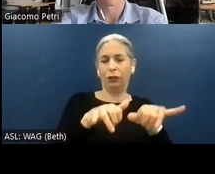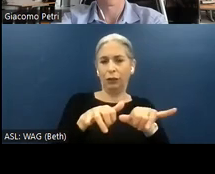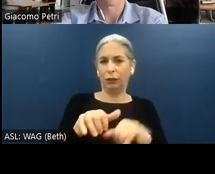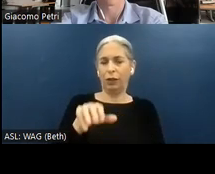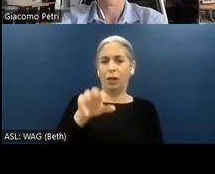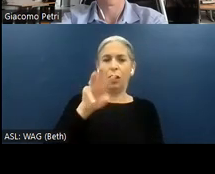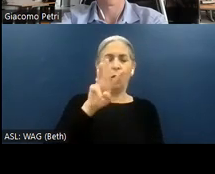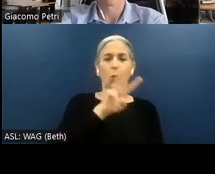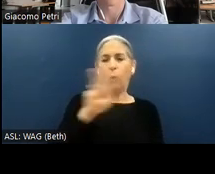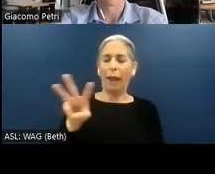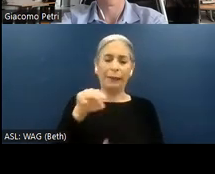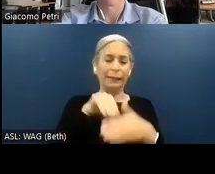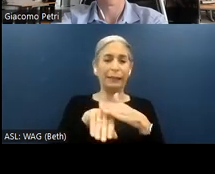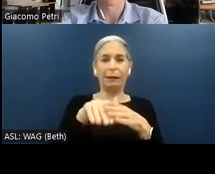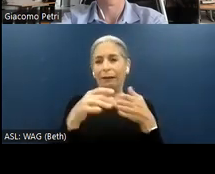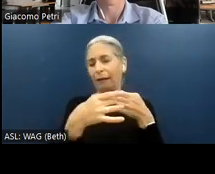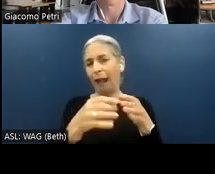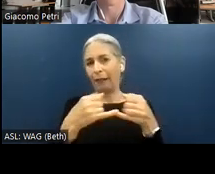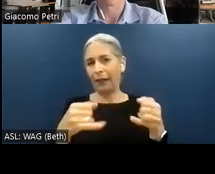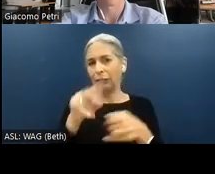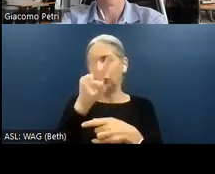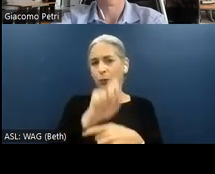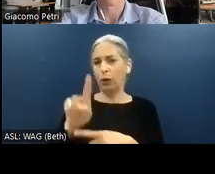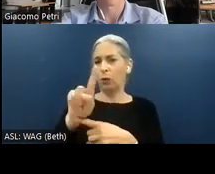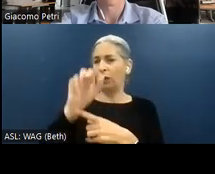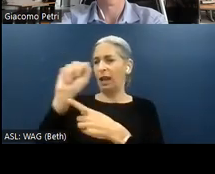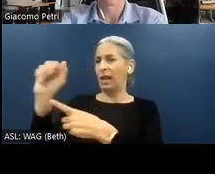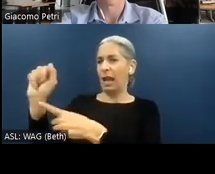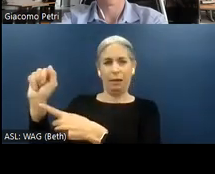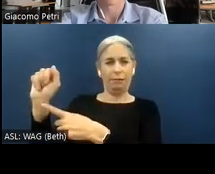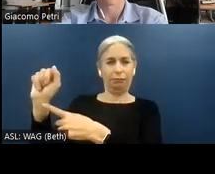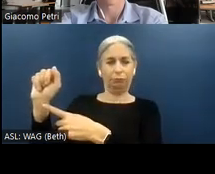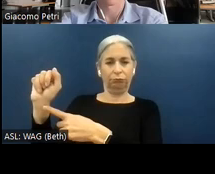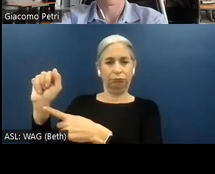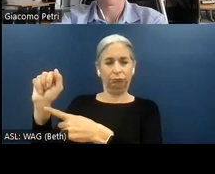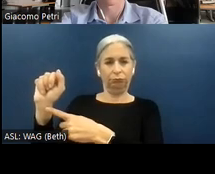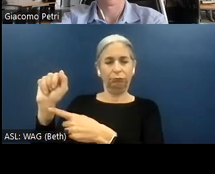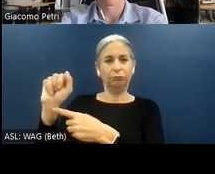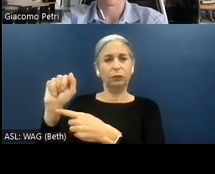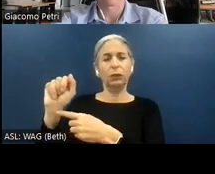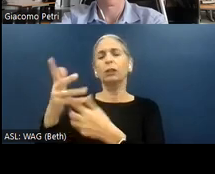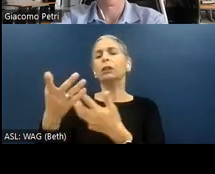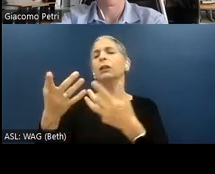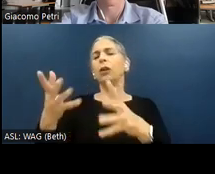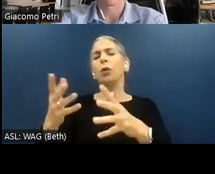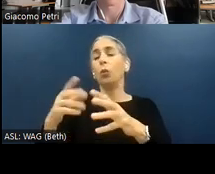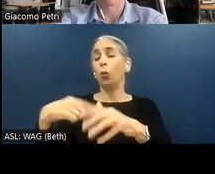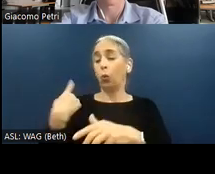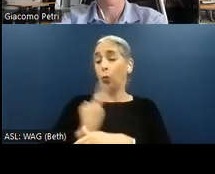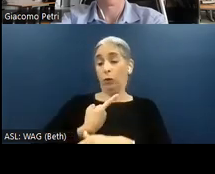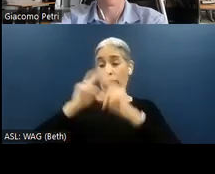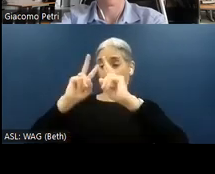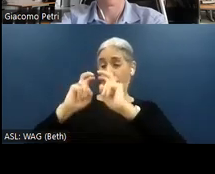Guidelines in its version 2.1 AA. As we are doing an assessment that is going to measure